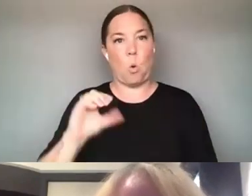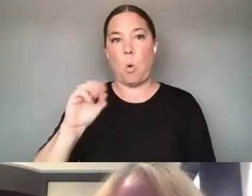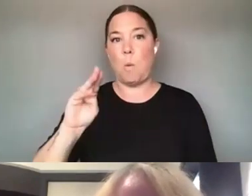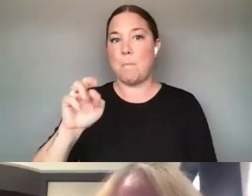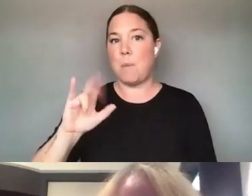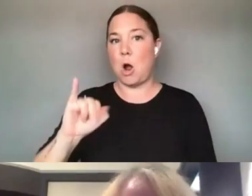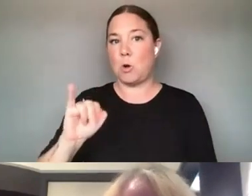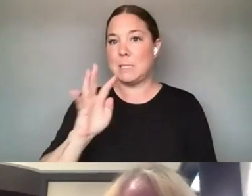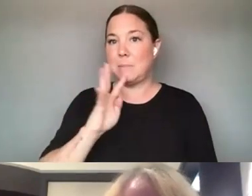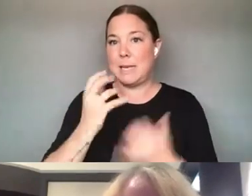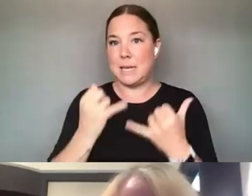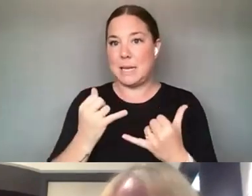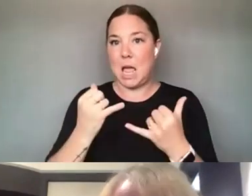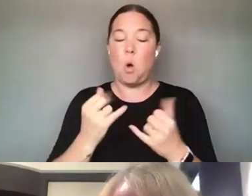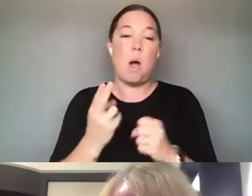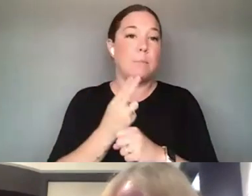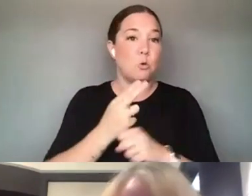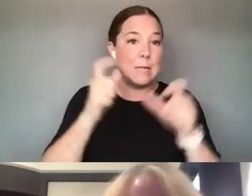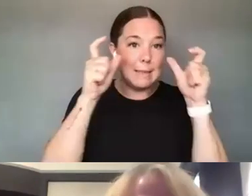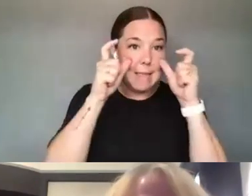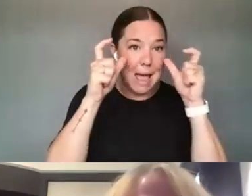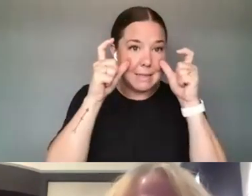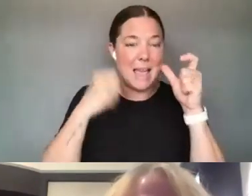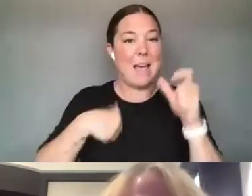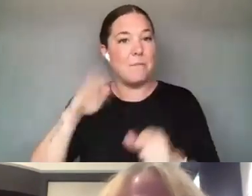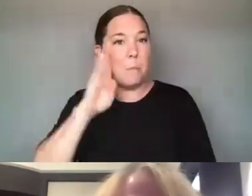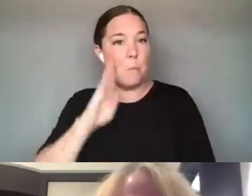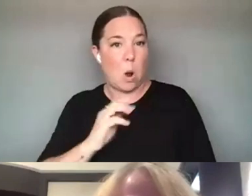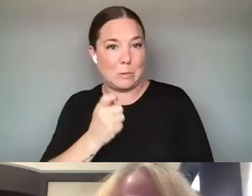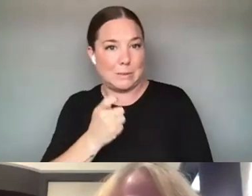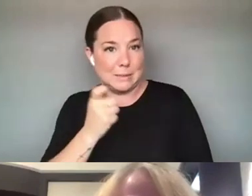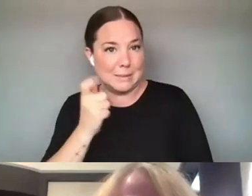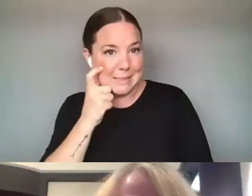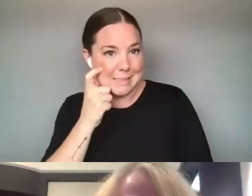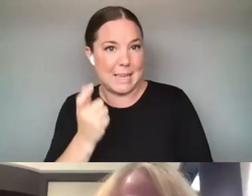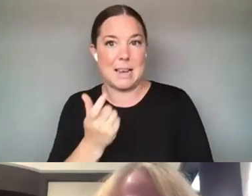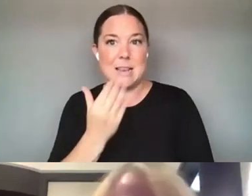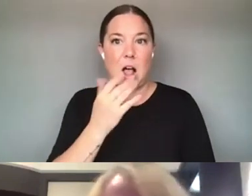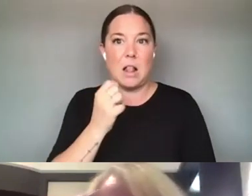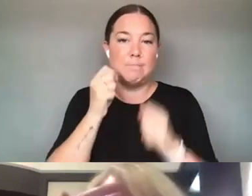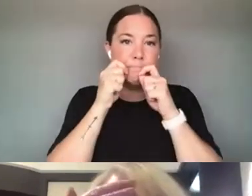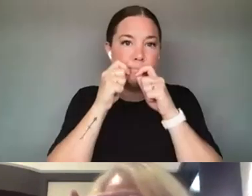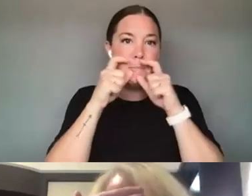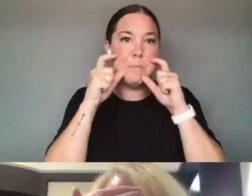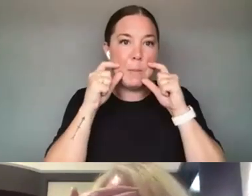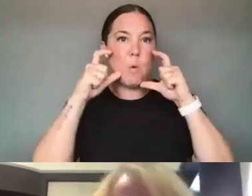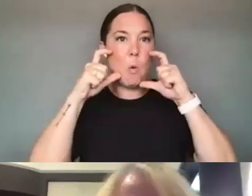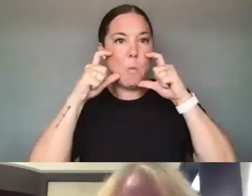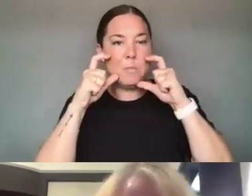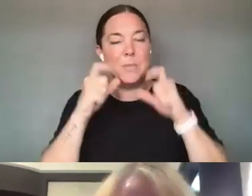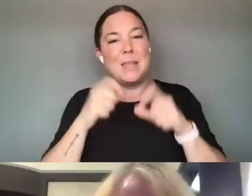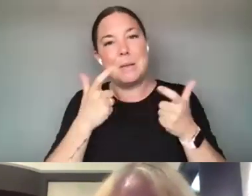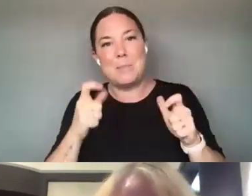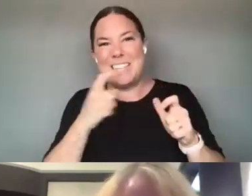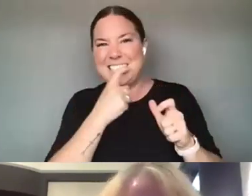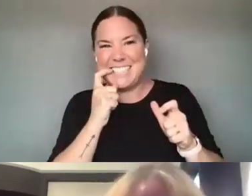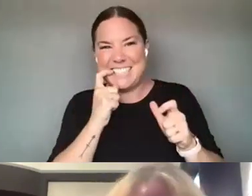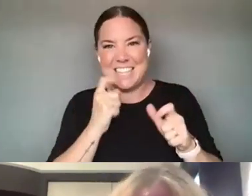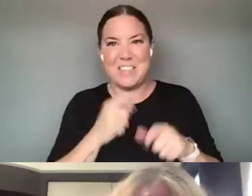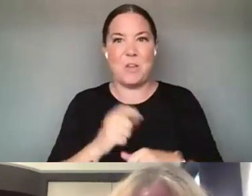WEARING GLASSES, I VE GOT BROWN SKIN, PLUMP LIPS, TOOTHY SMILE, AND BEHIND ME IS A BEIGE WALL. I'M